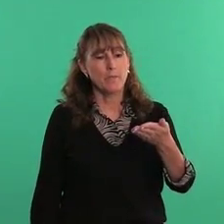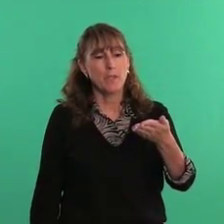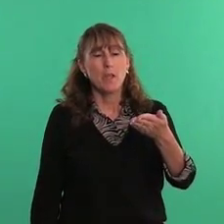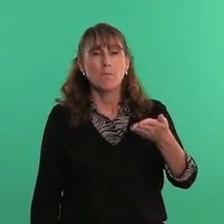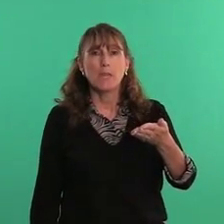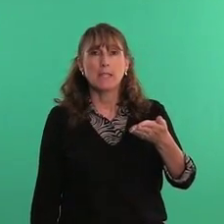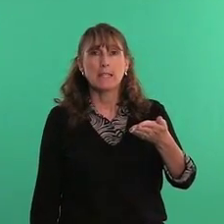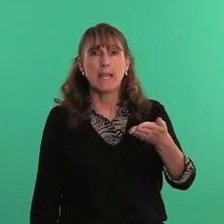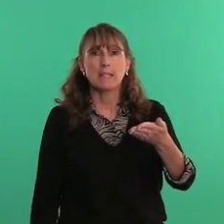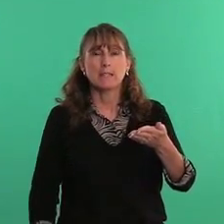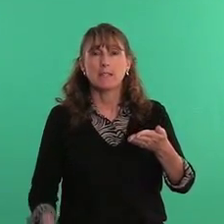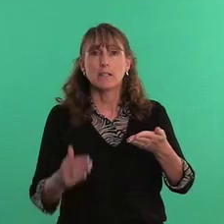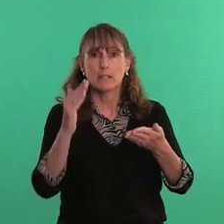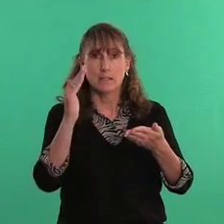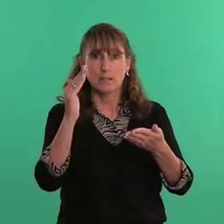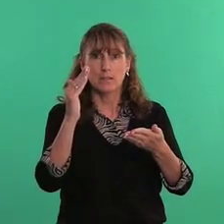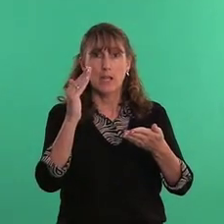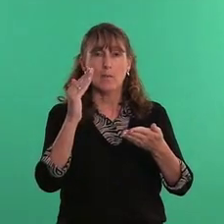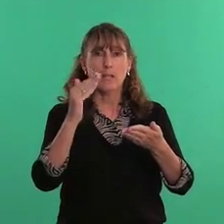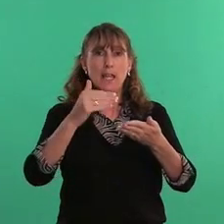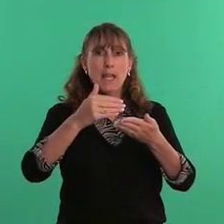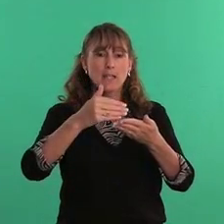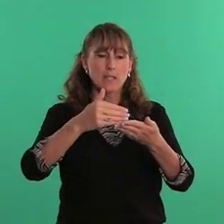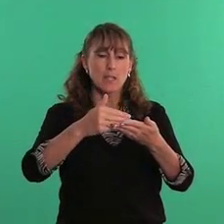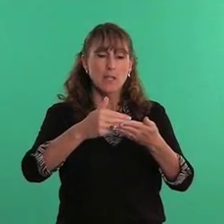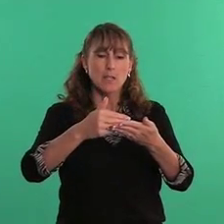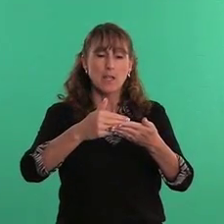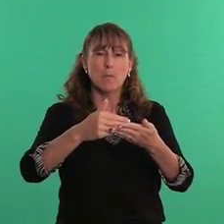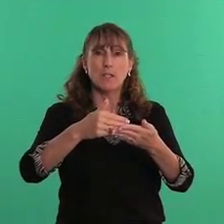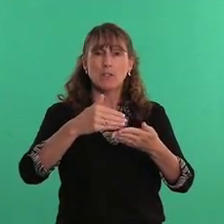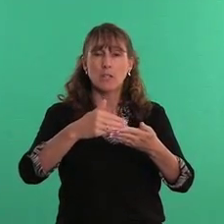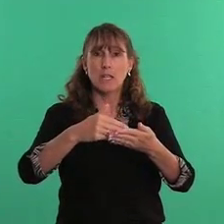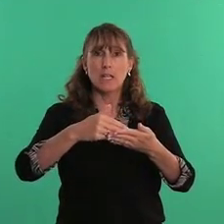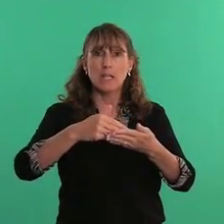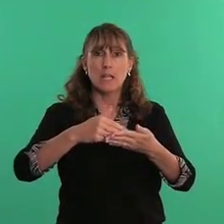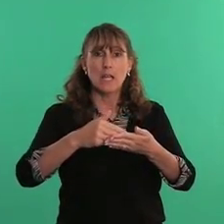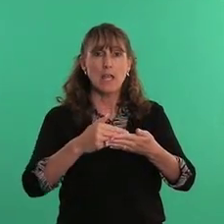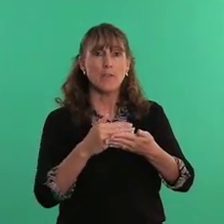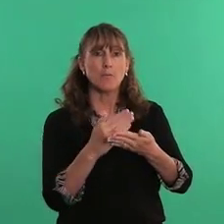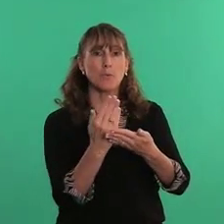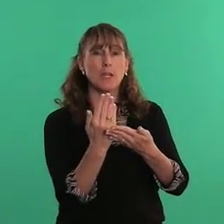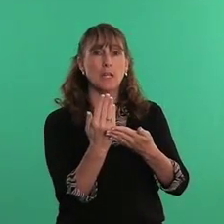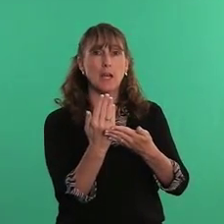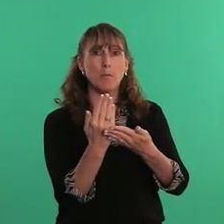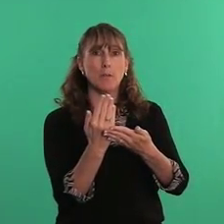base hand, dominant hand dominant's in and then bring it up